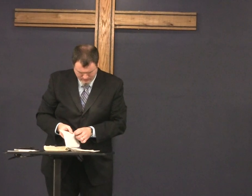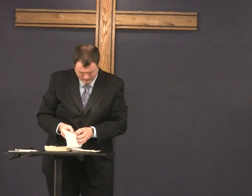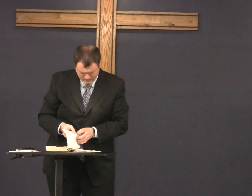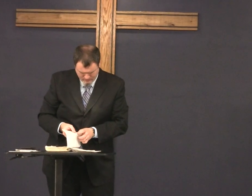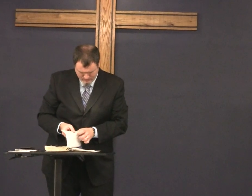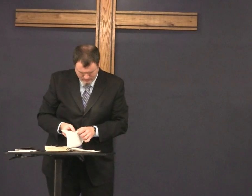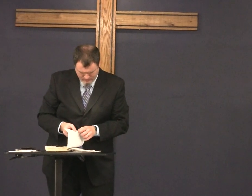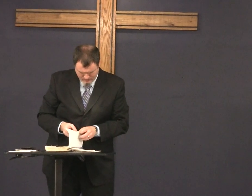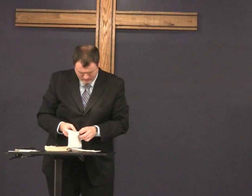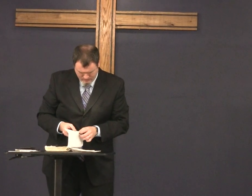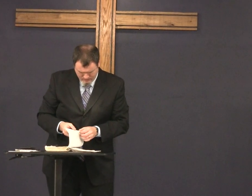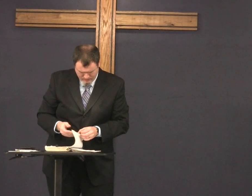foreign